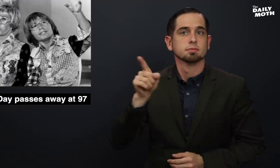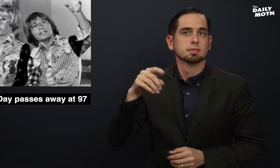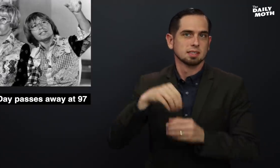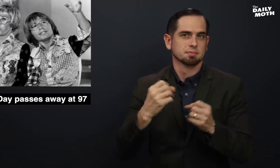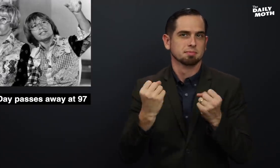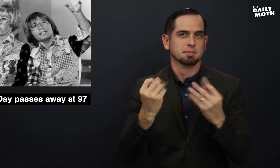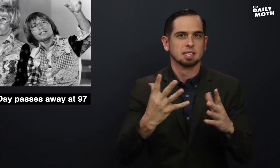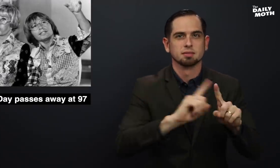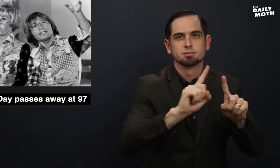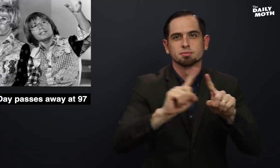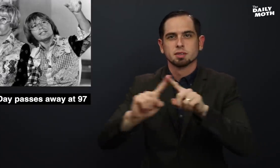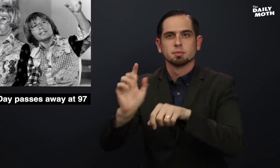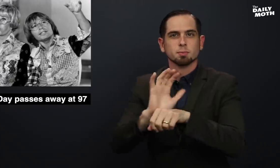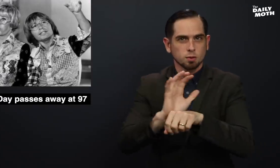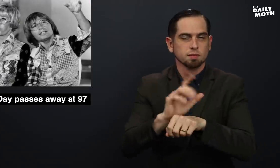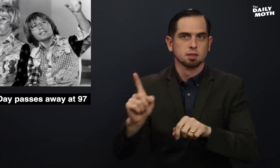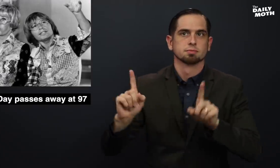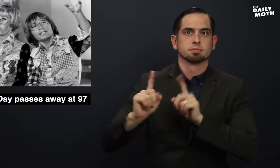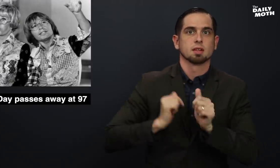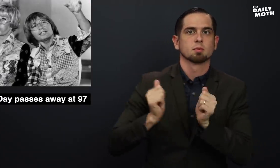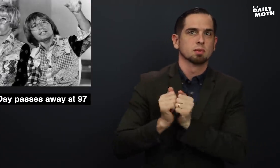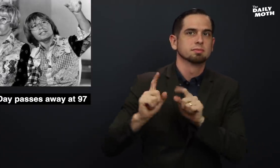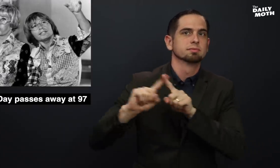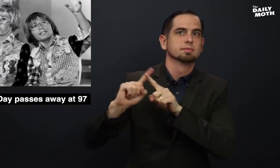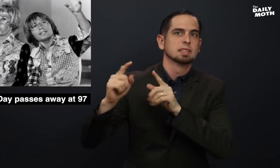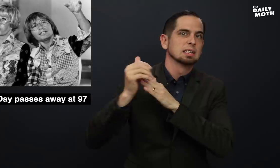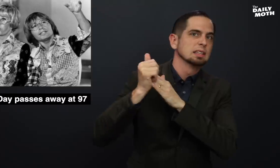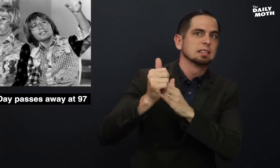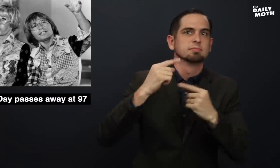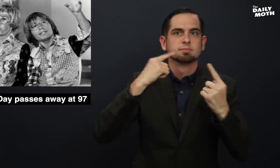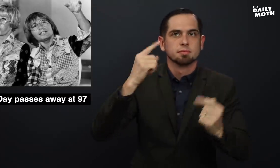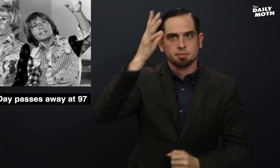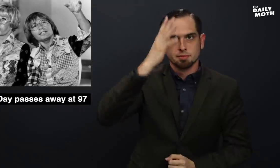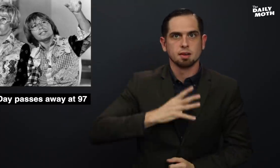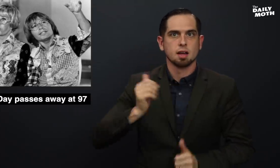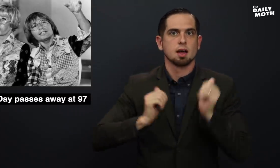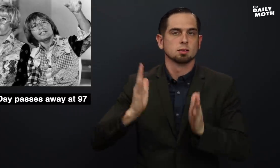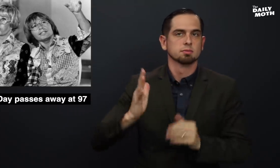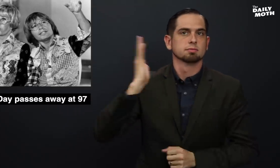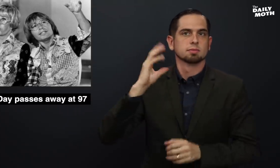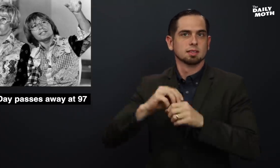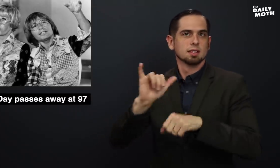She was in many movies with leading male actors